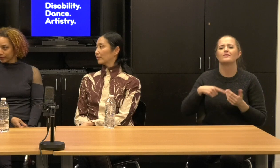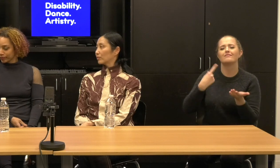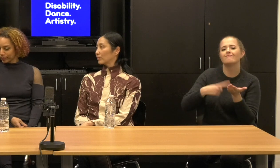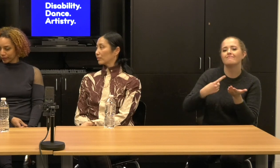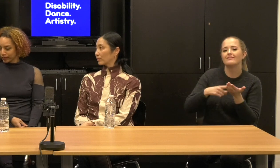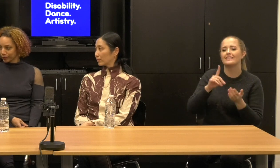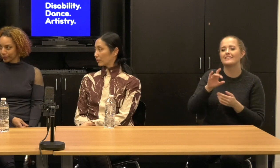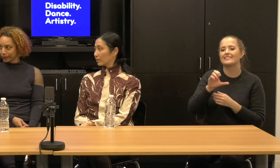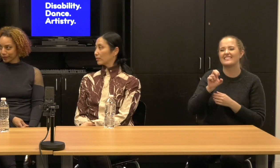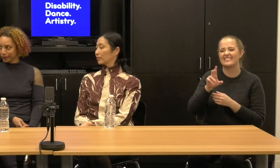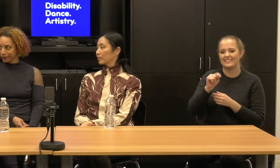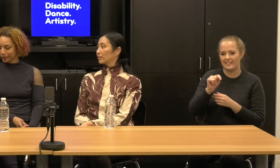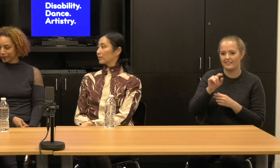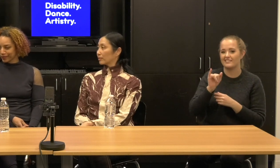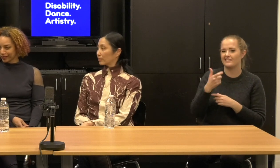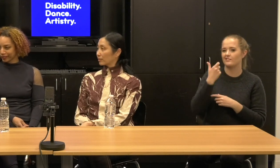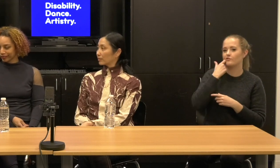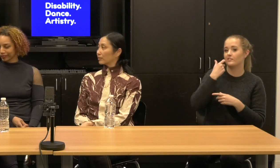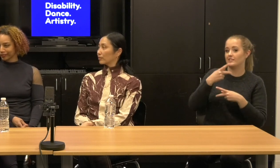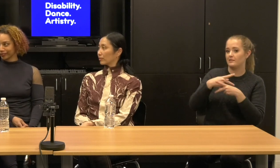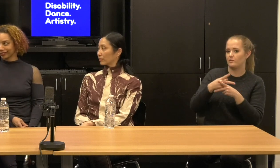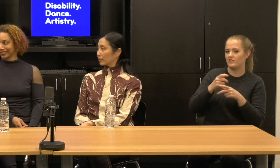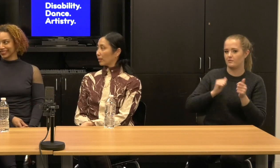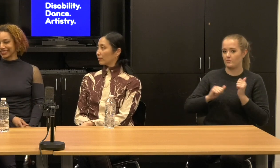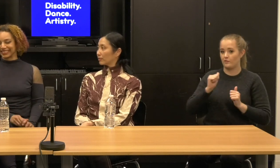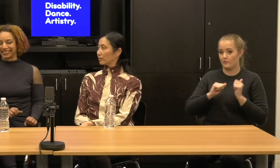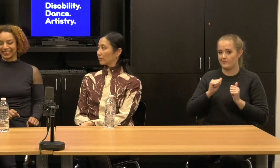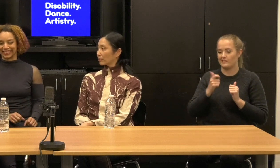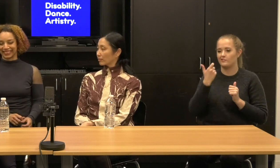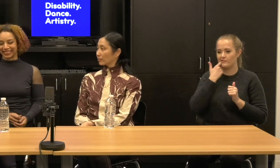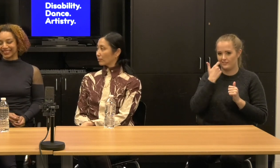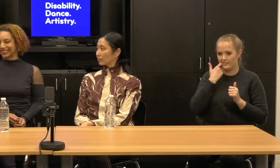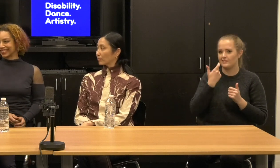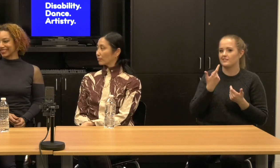The production that was just wrapped here at New York Live Arts.